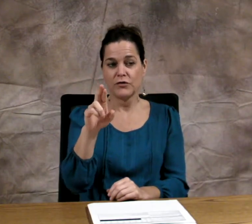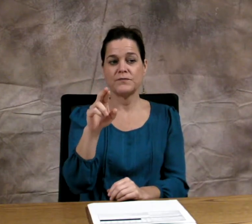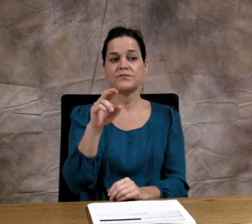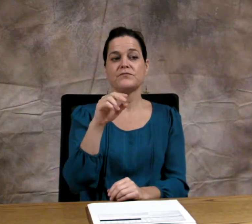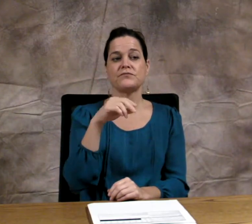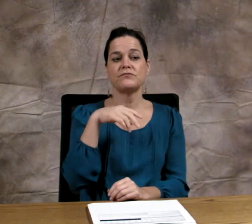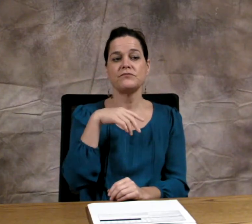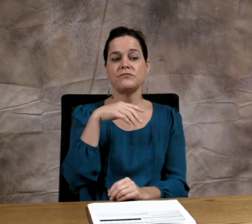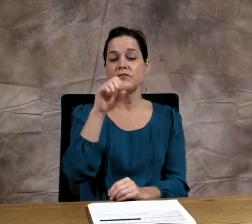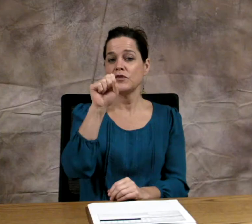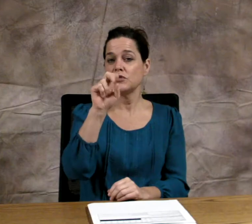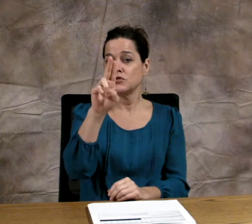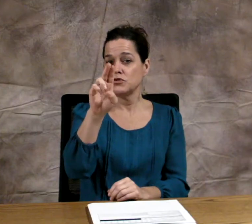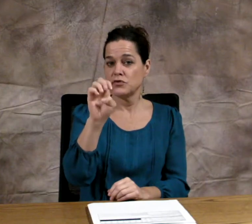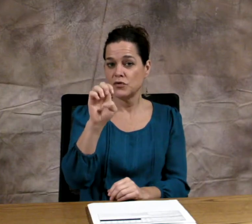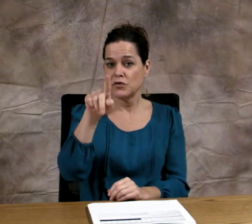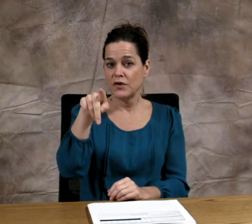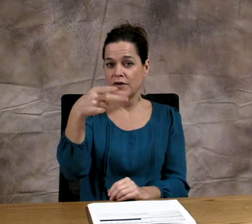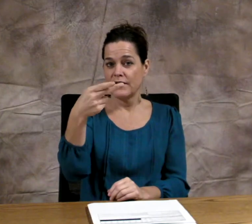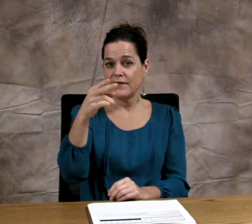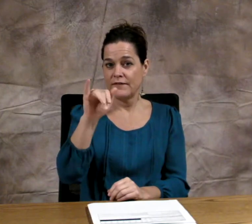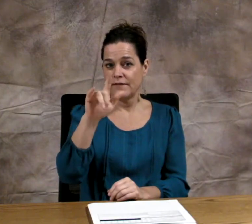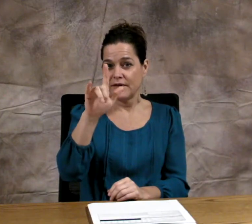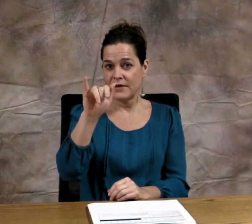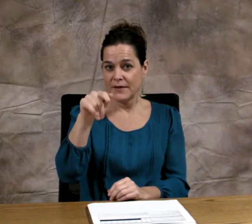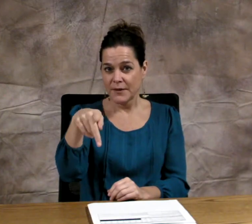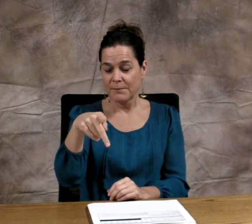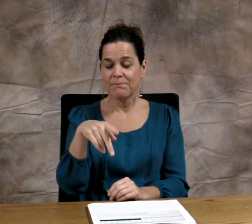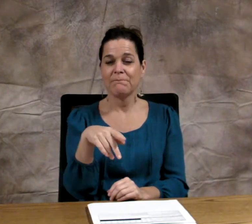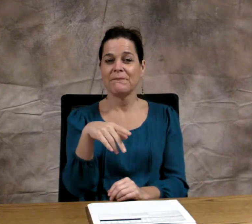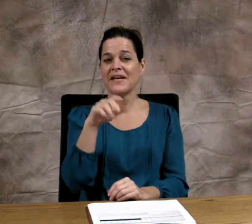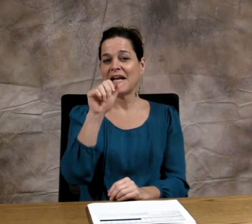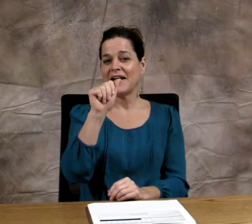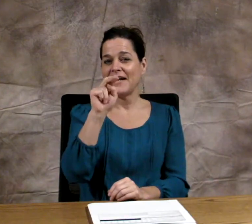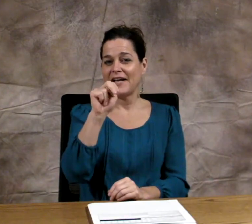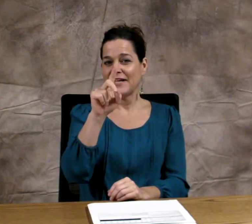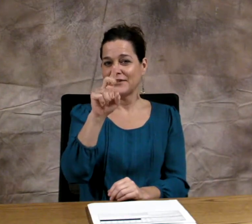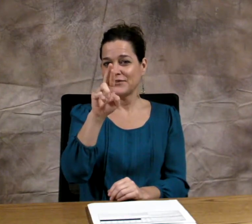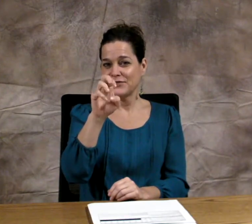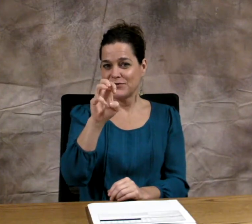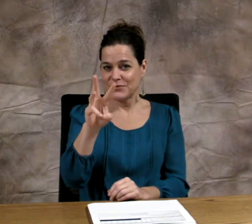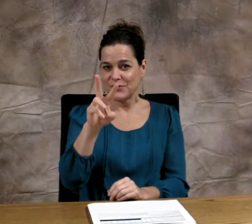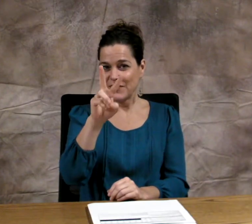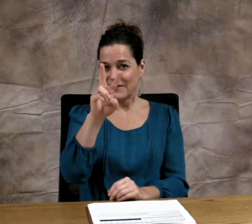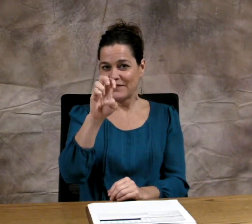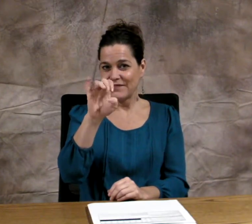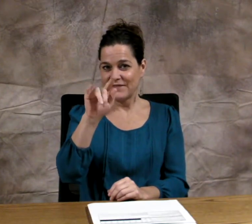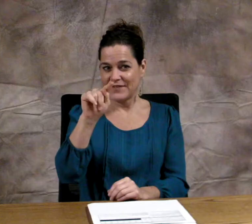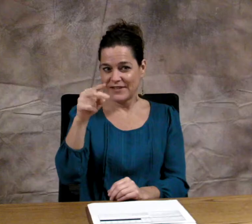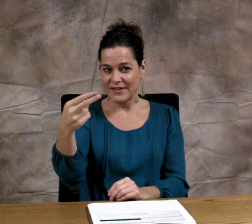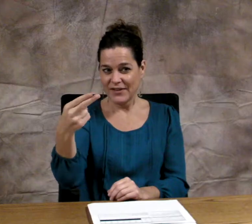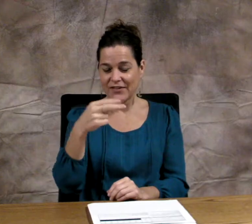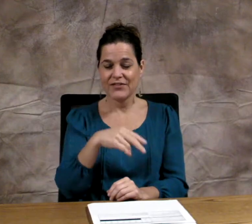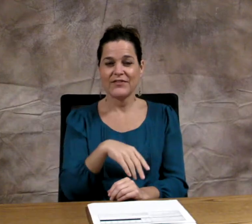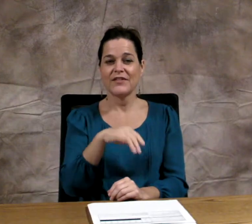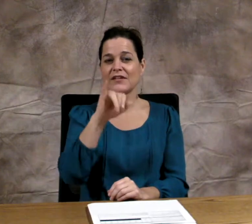Carol Hilbinger Sue Phillip